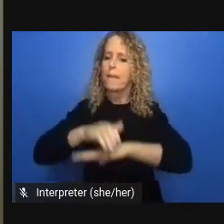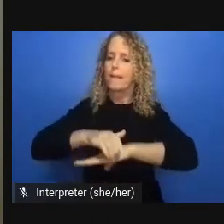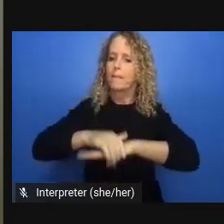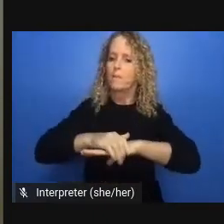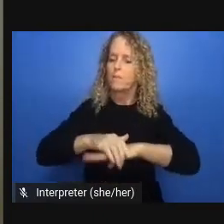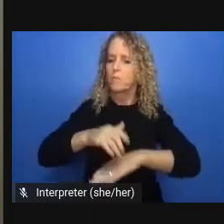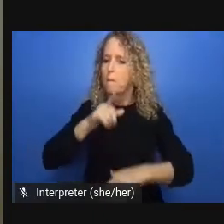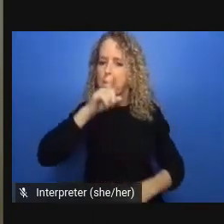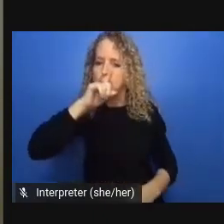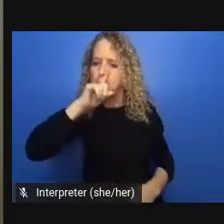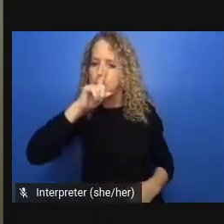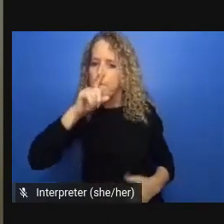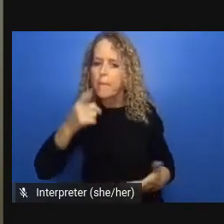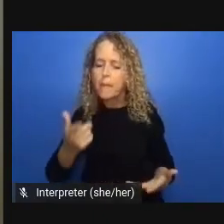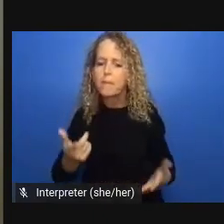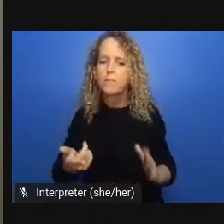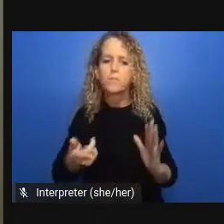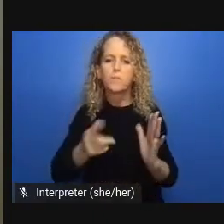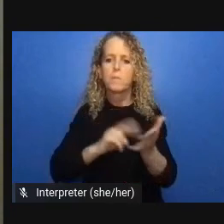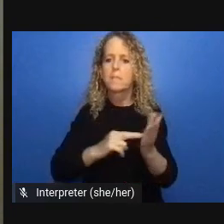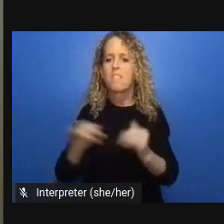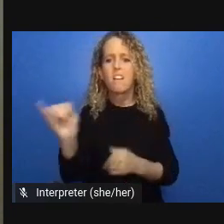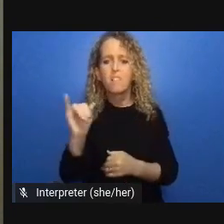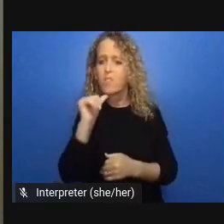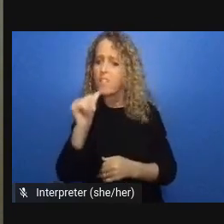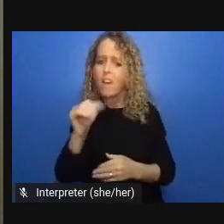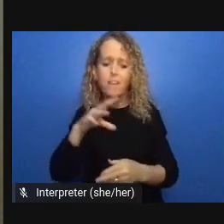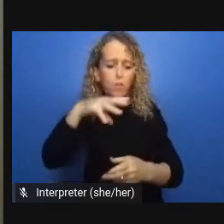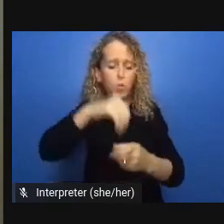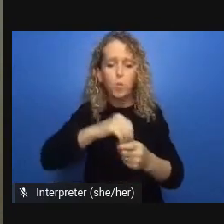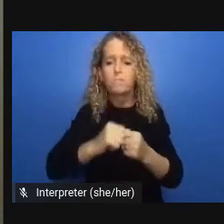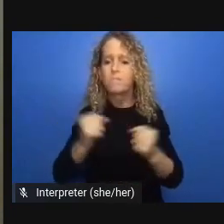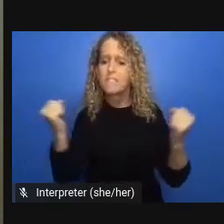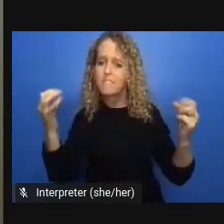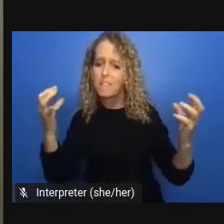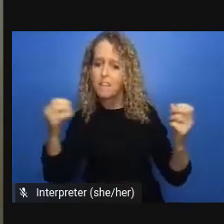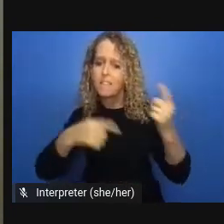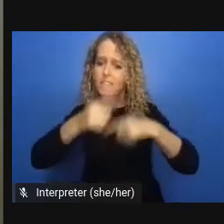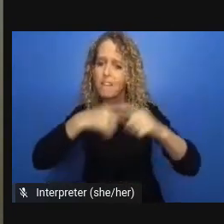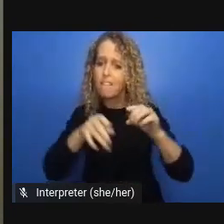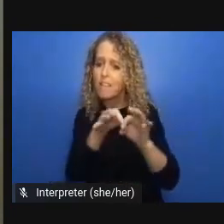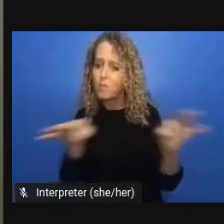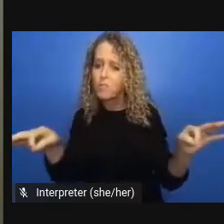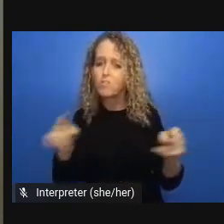leaders in africa the african Nova Scotian community and in the movement for reclaiming